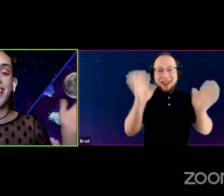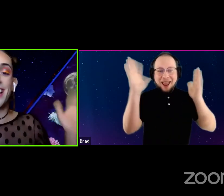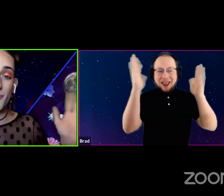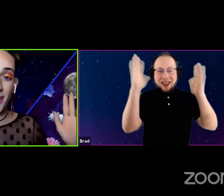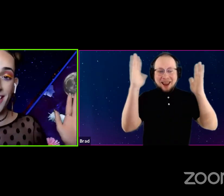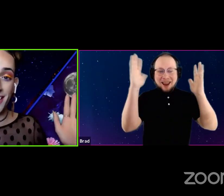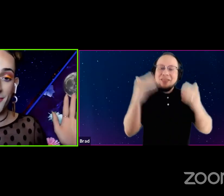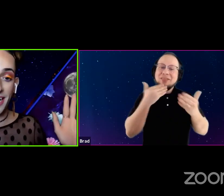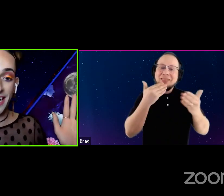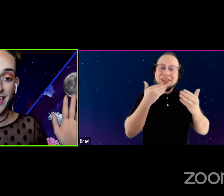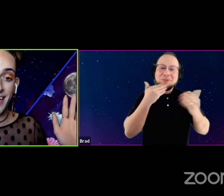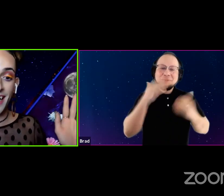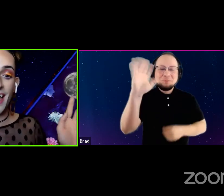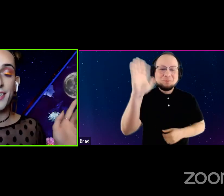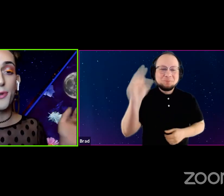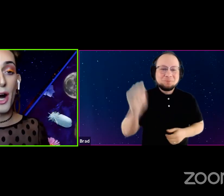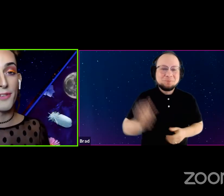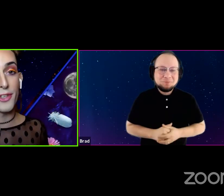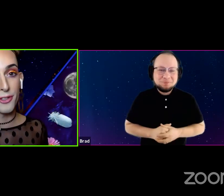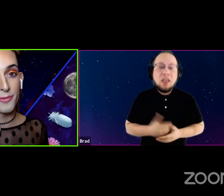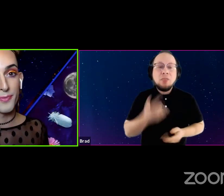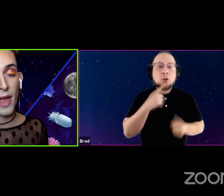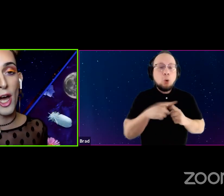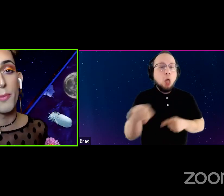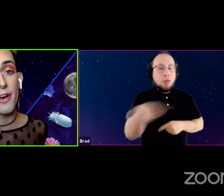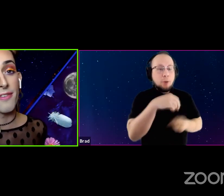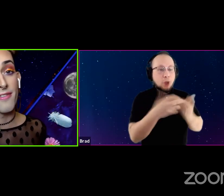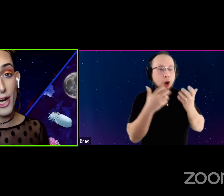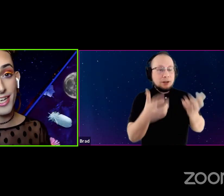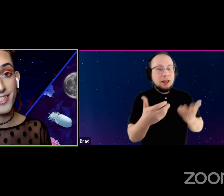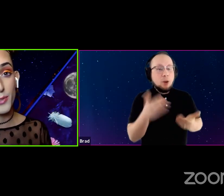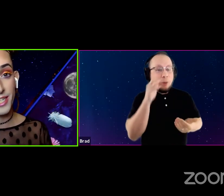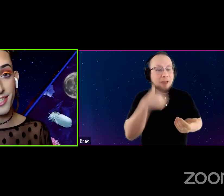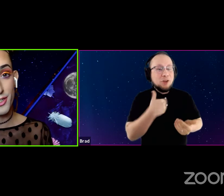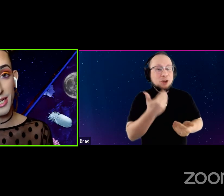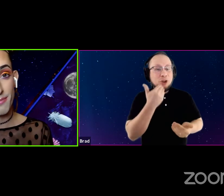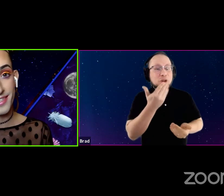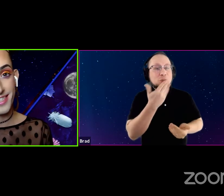Thank you, Brad Galloway. And to all of you, I hope you have very sweet dreams.